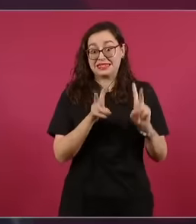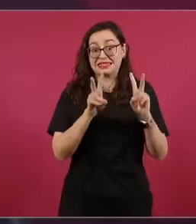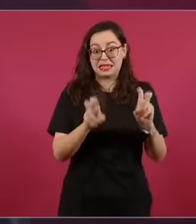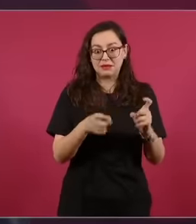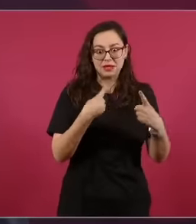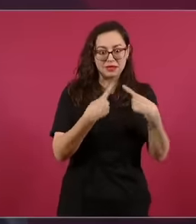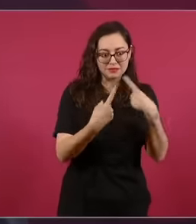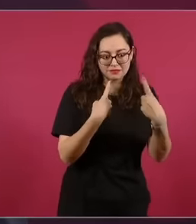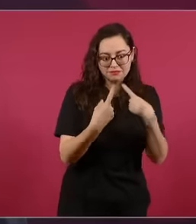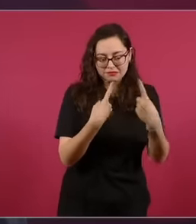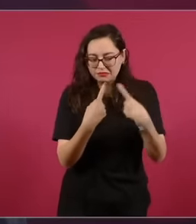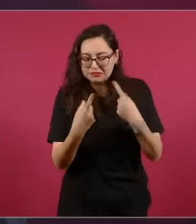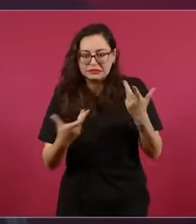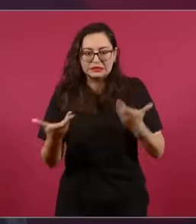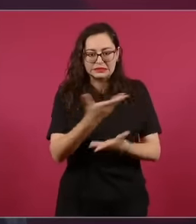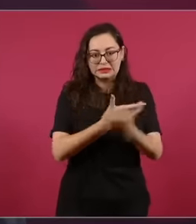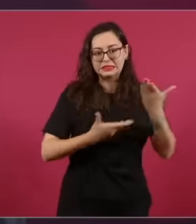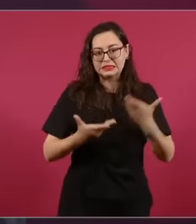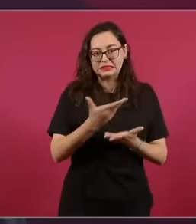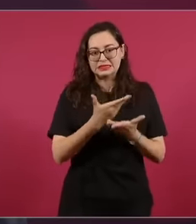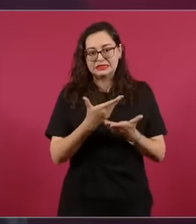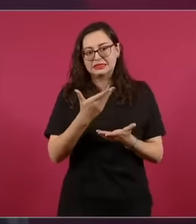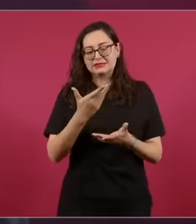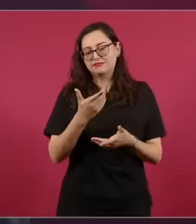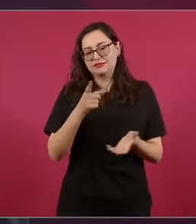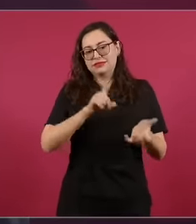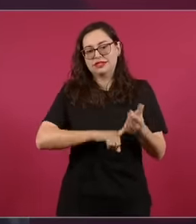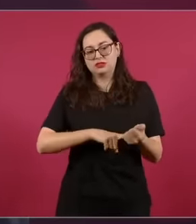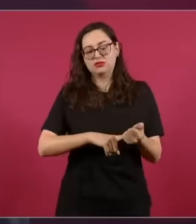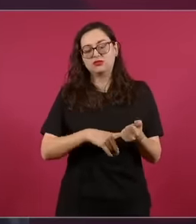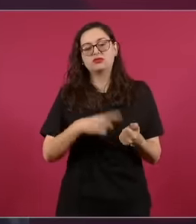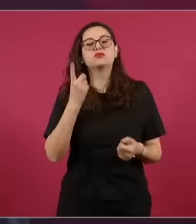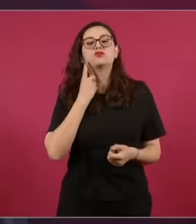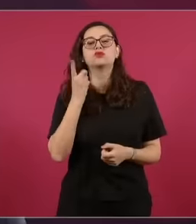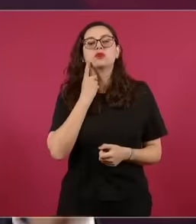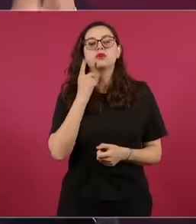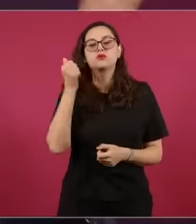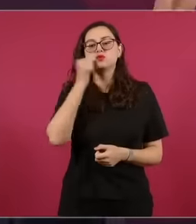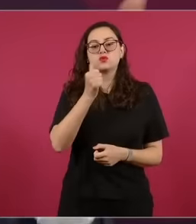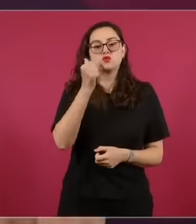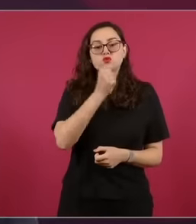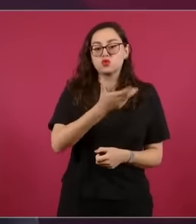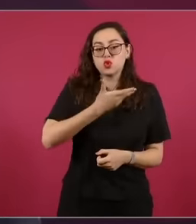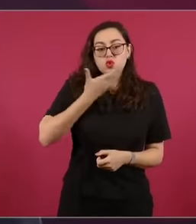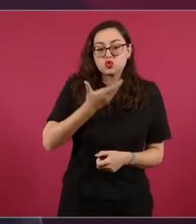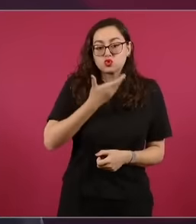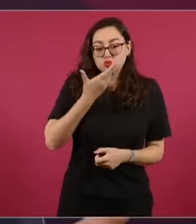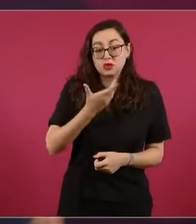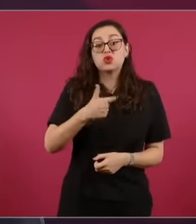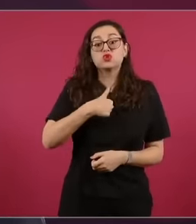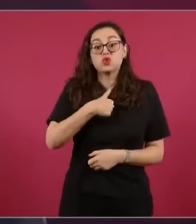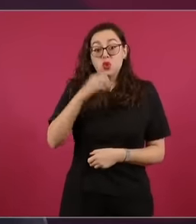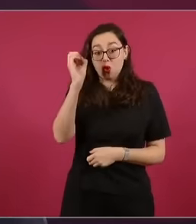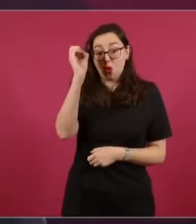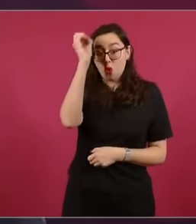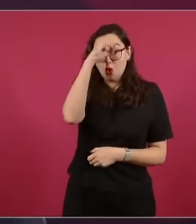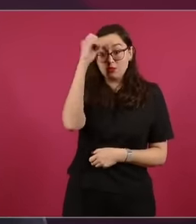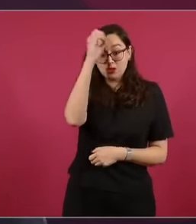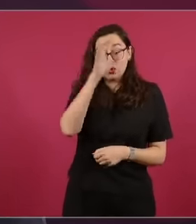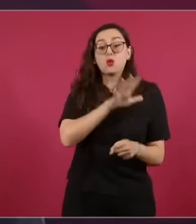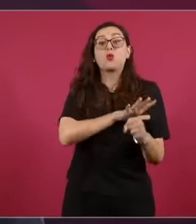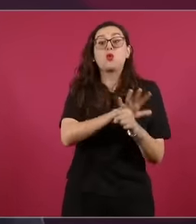frequently occur in legislative bodies, my opinion then was precisely that there should not